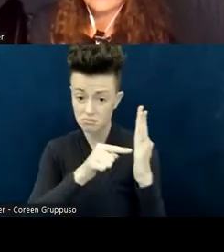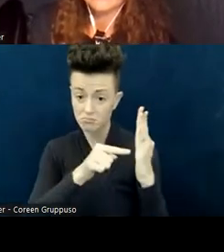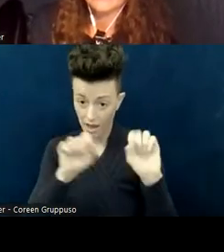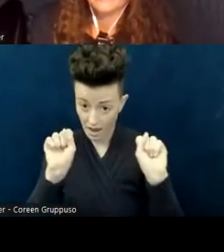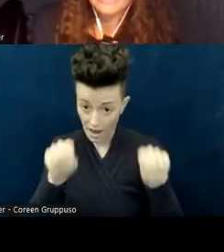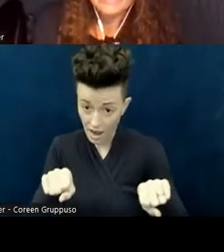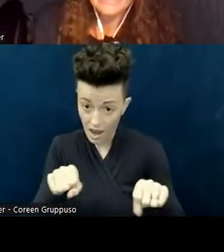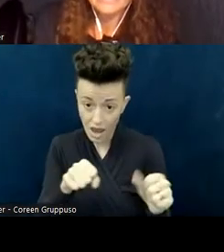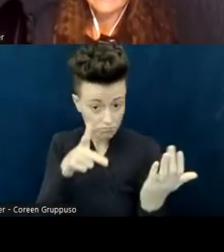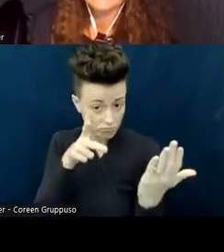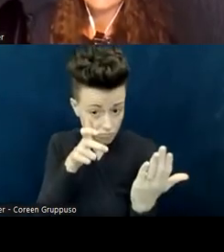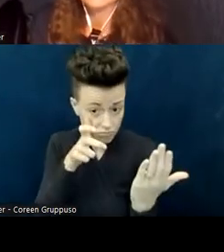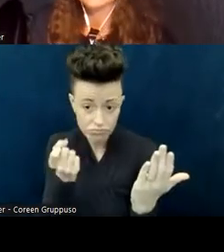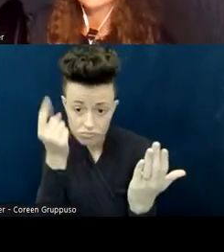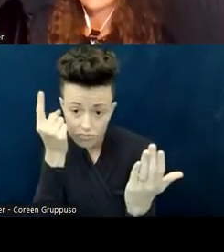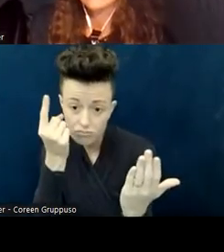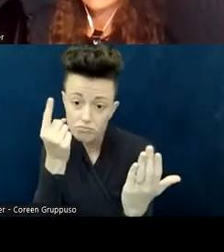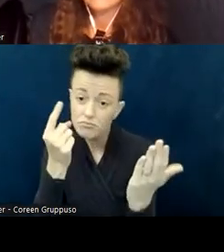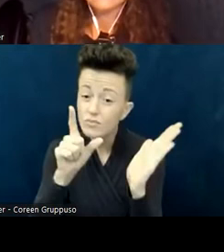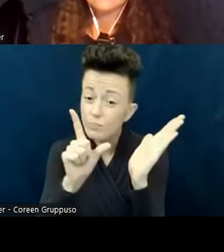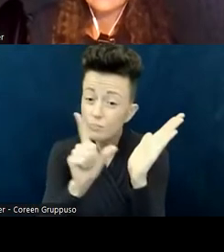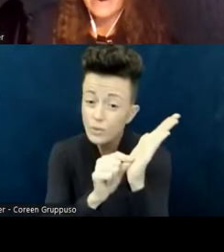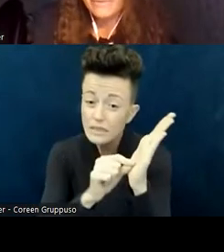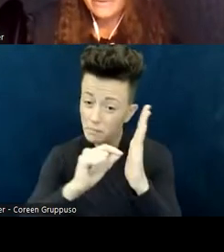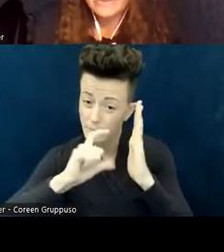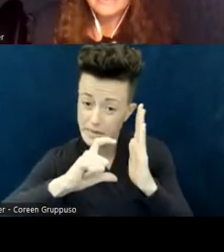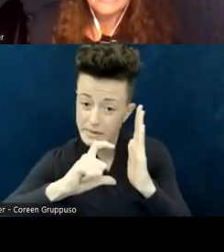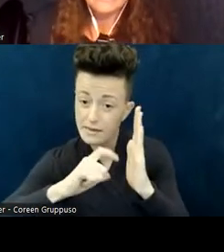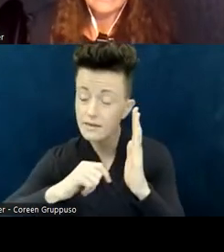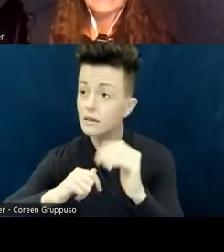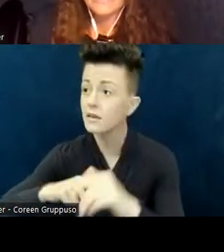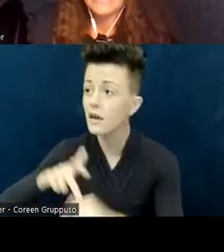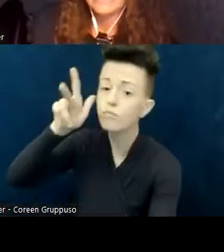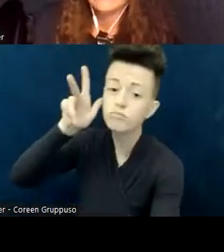Is the print big enough, or is the sound loud enough